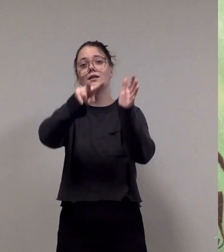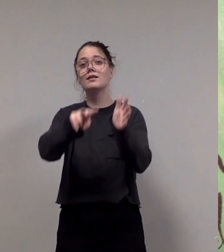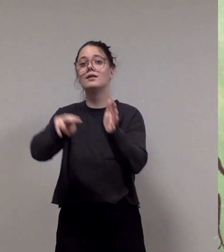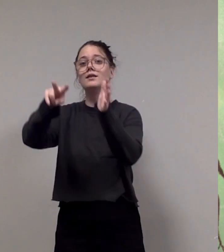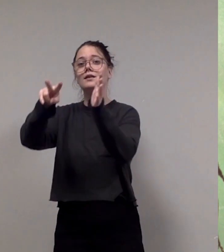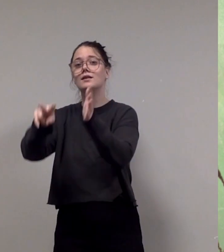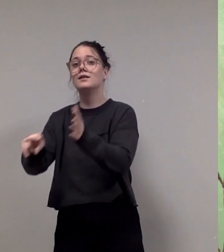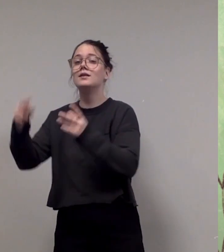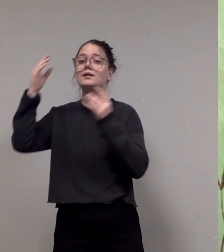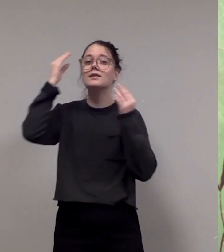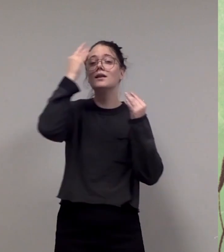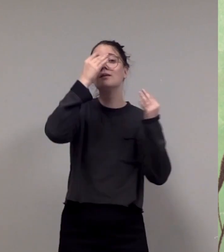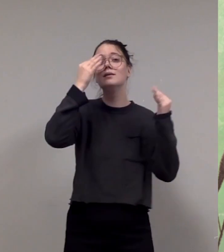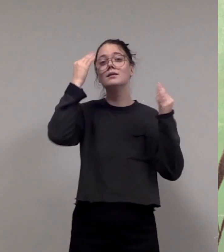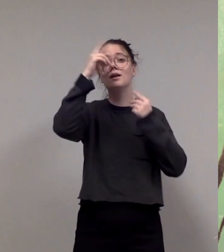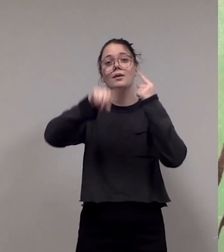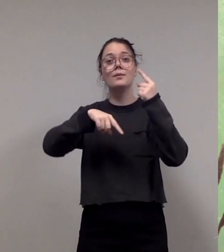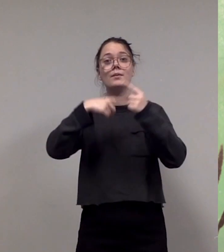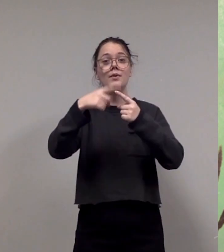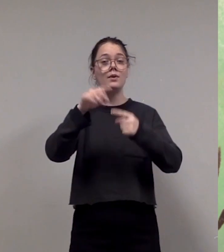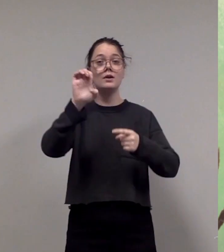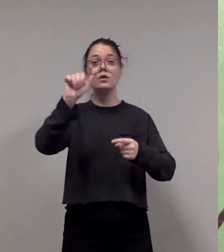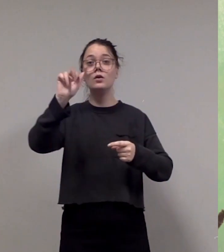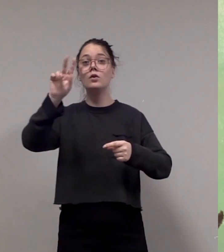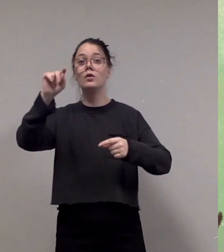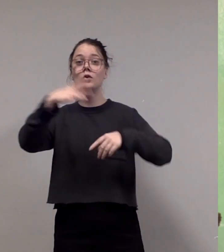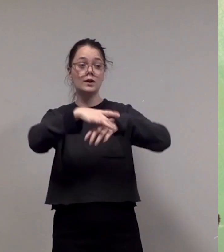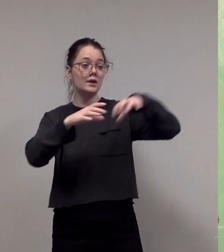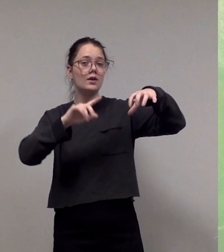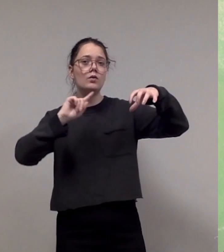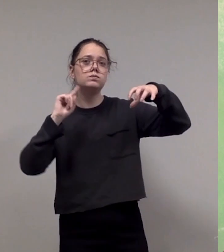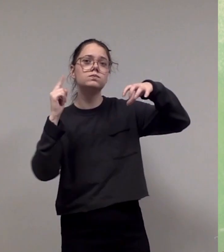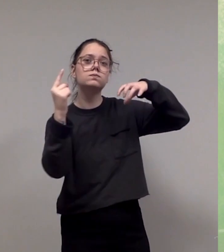underwater and imagines herself free, orbiting Earth.